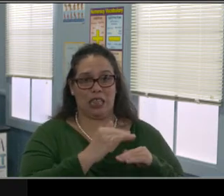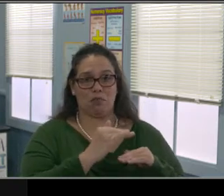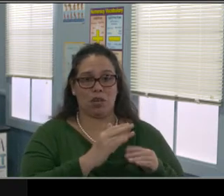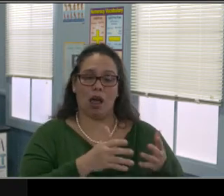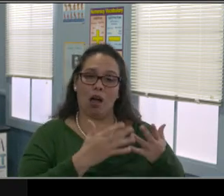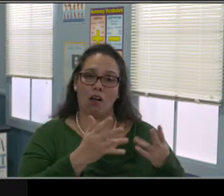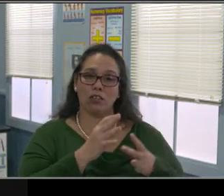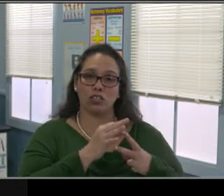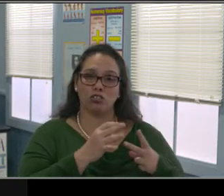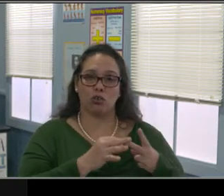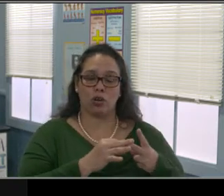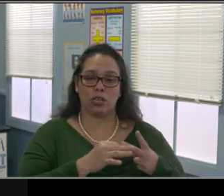for having a dirty room.